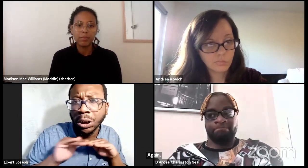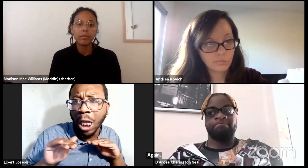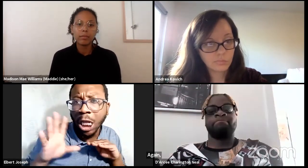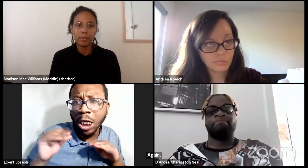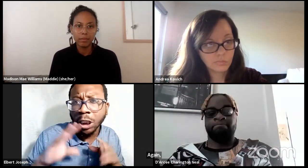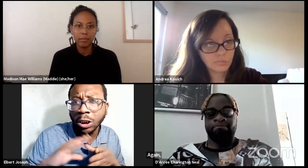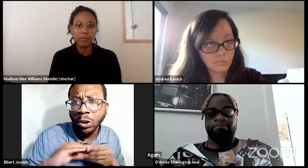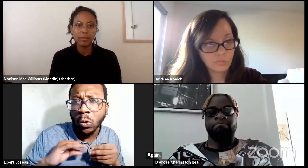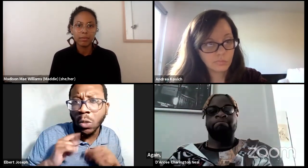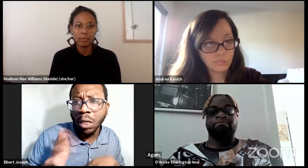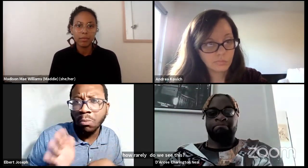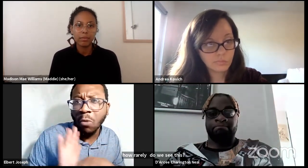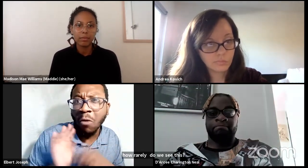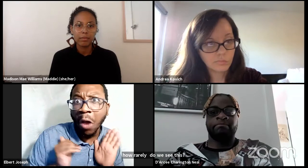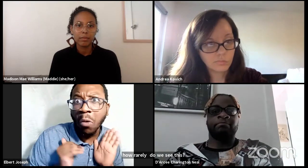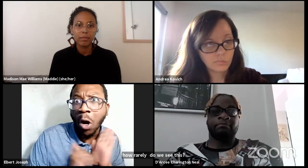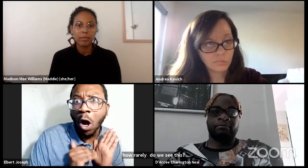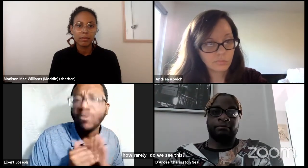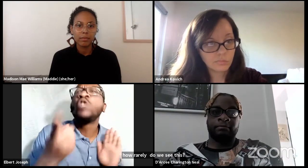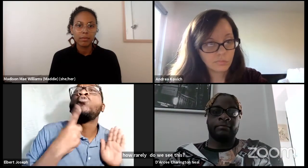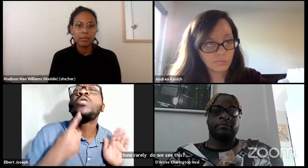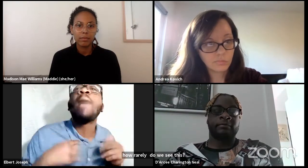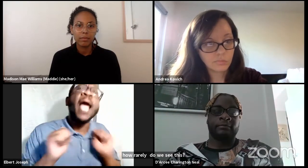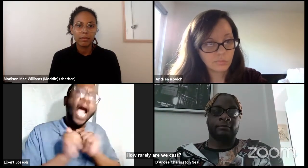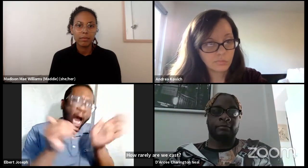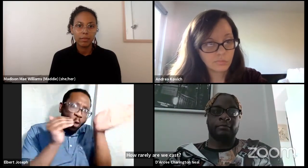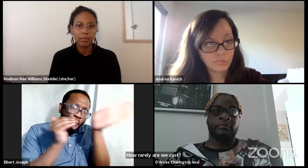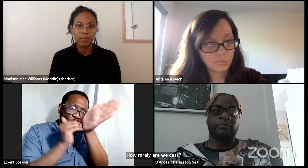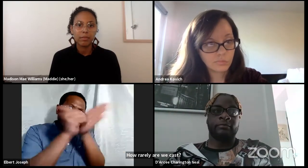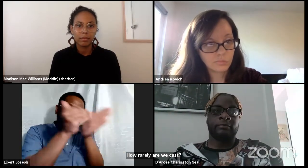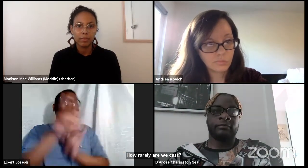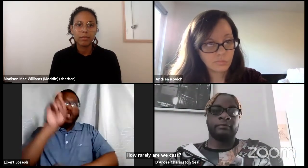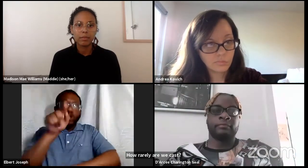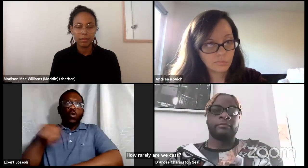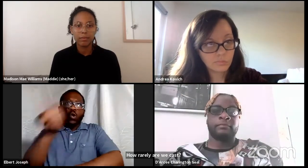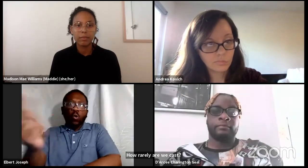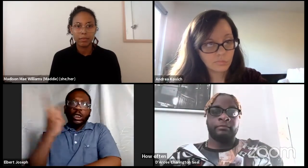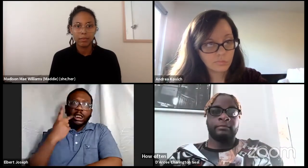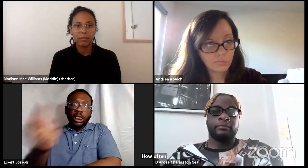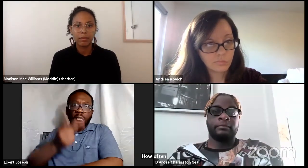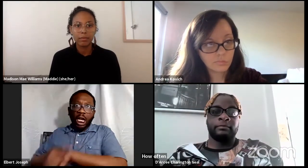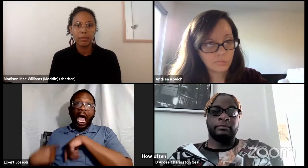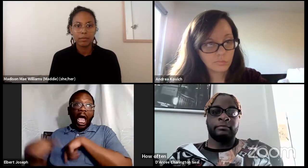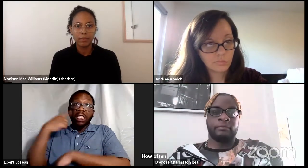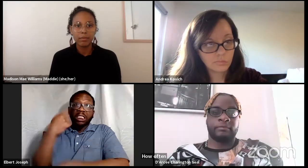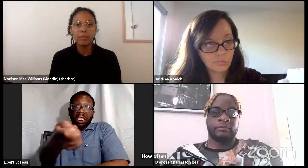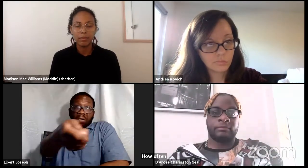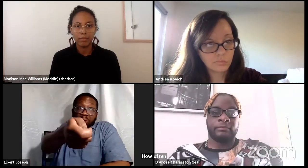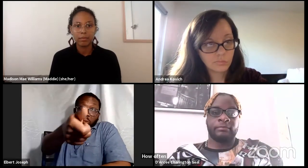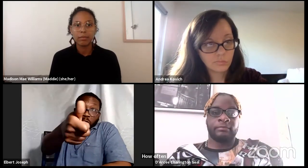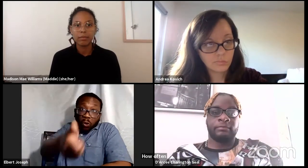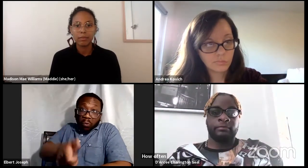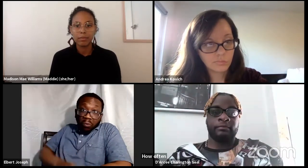How often do we see our stories on stage? Count do we see us?